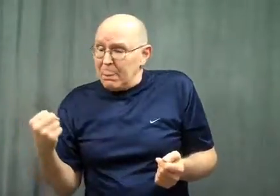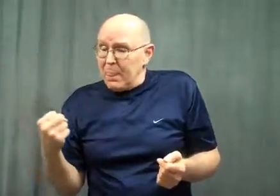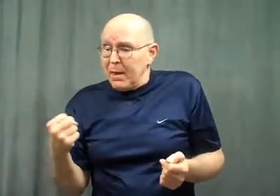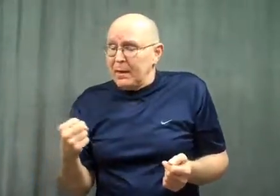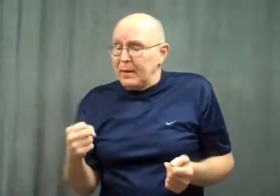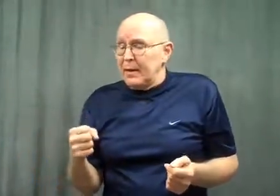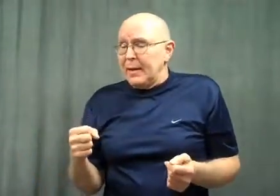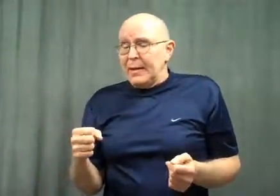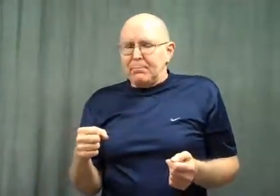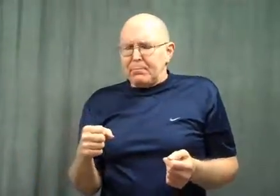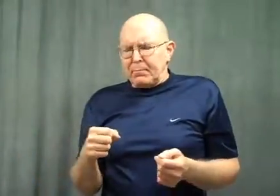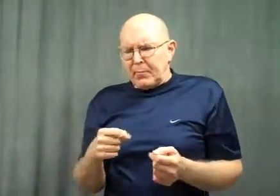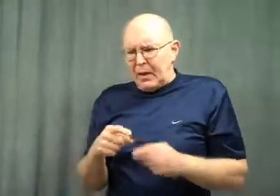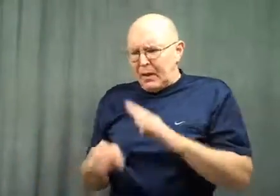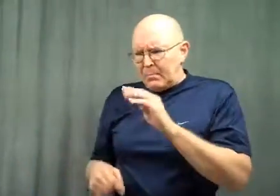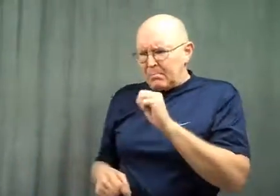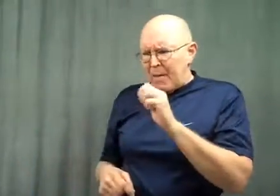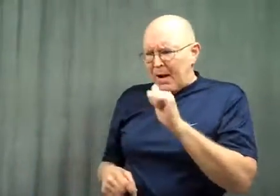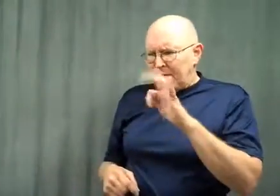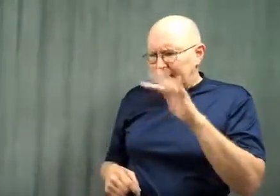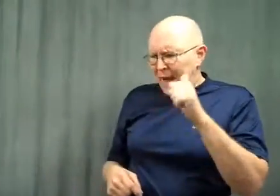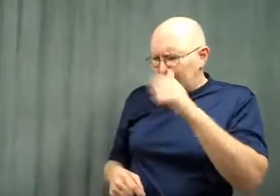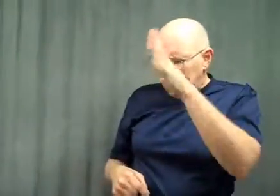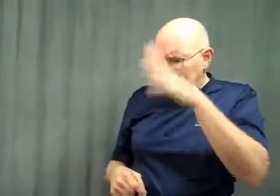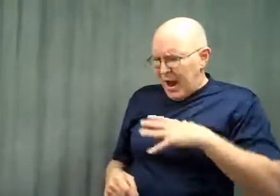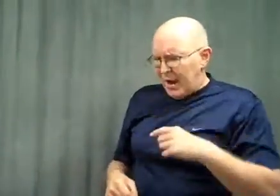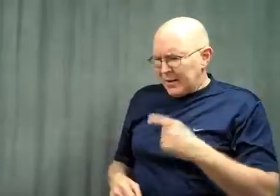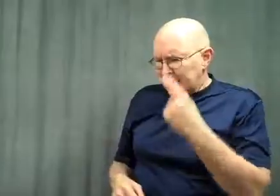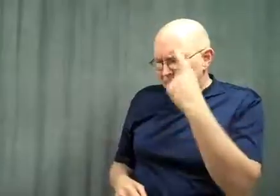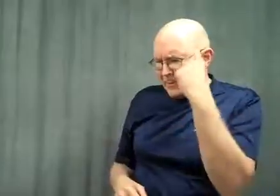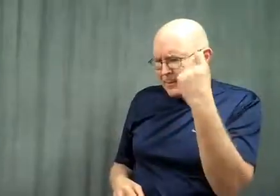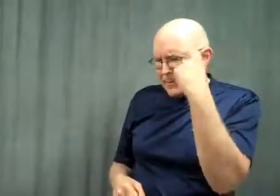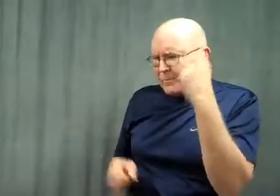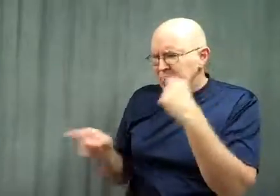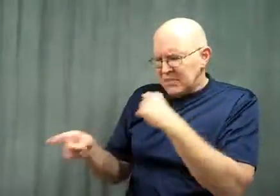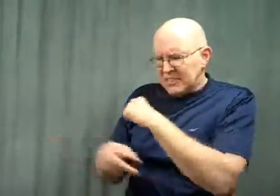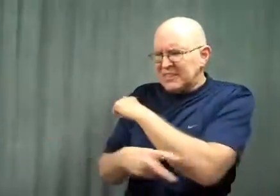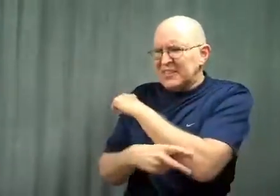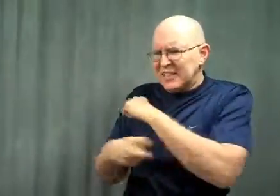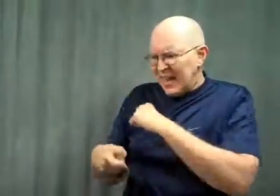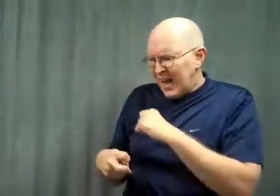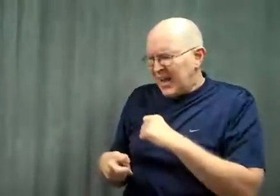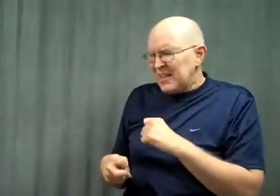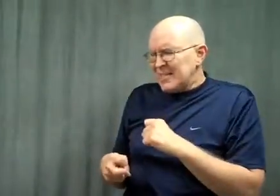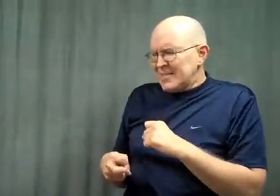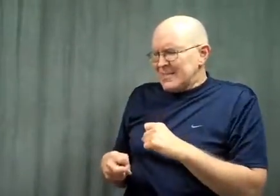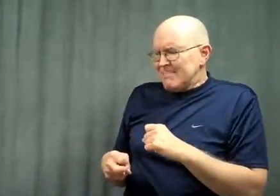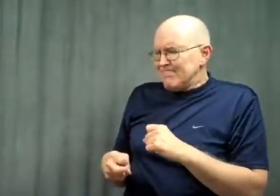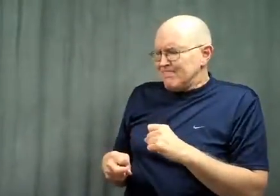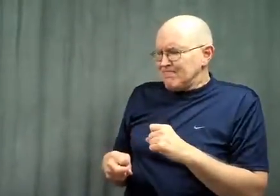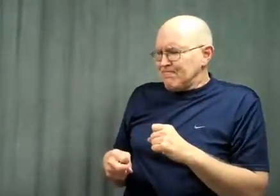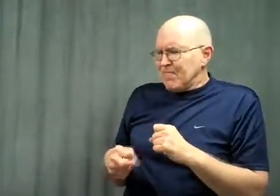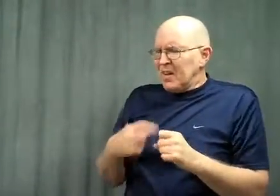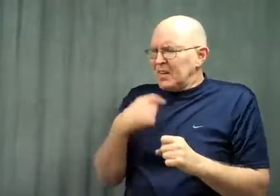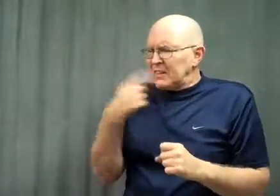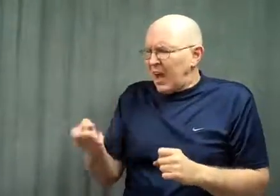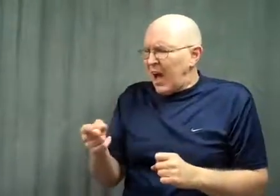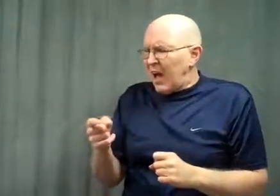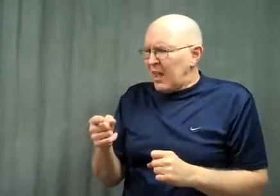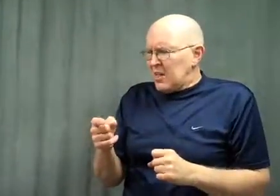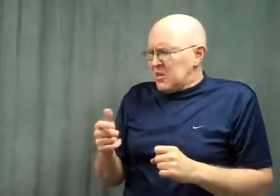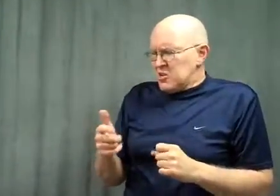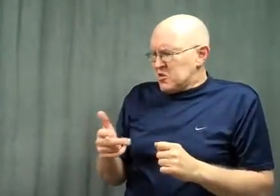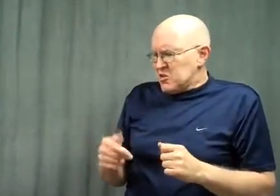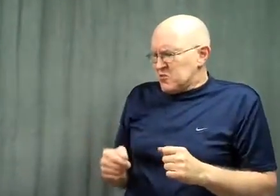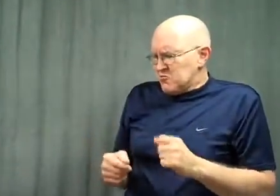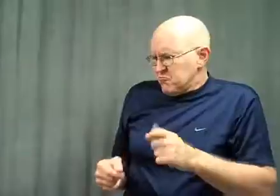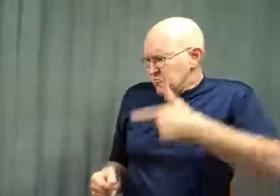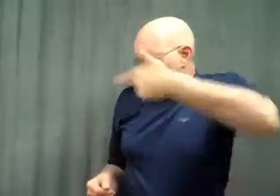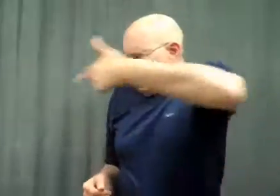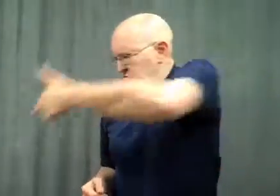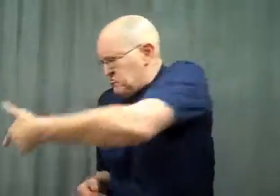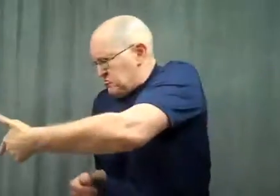The mafia guy was suspicious and figured the deaf man must have taken the money.